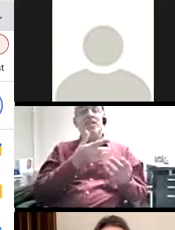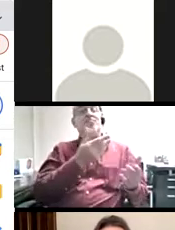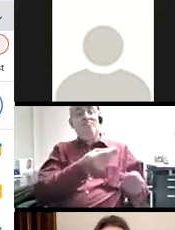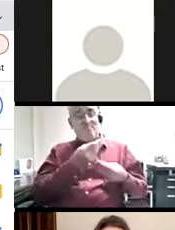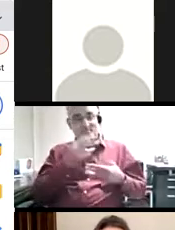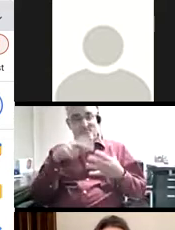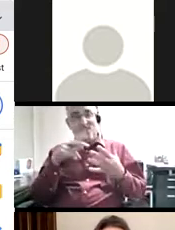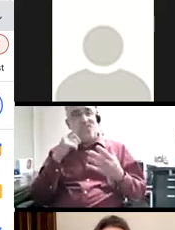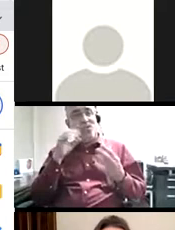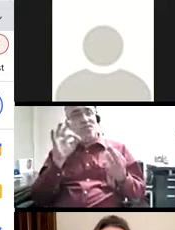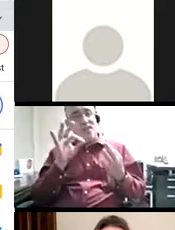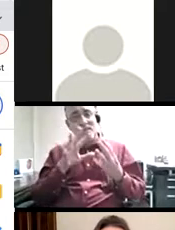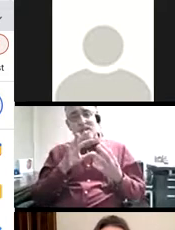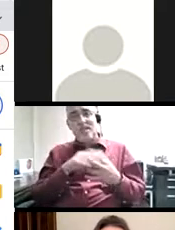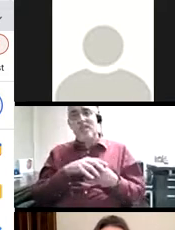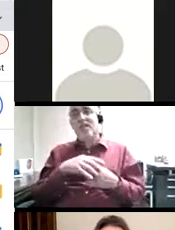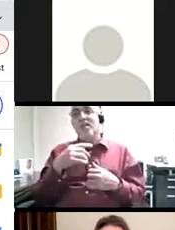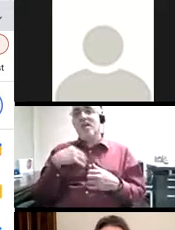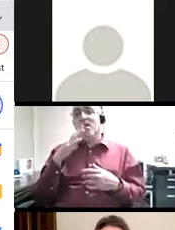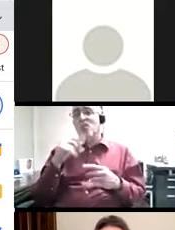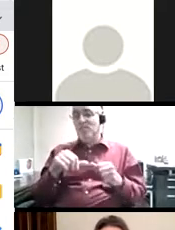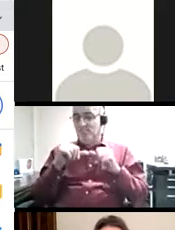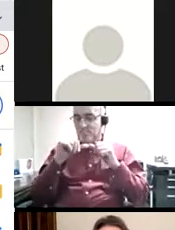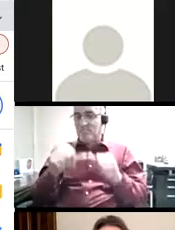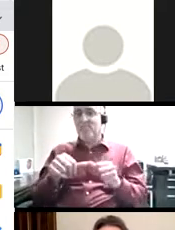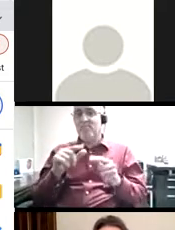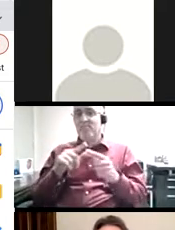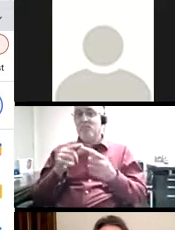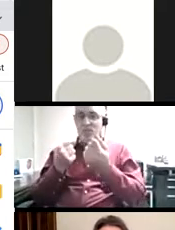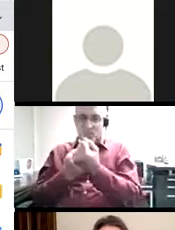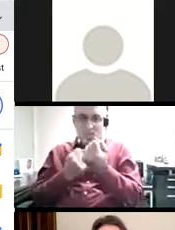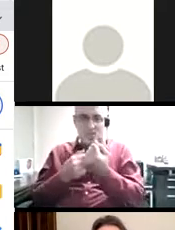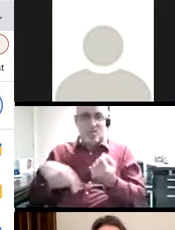with me for feedback and going forward, I'm going to continue to call upon Chavez's guidance and